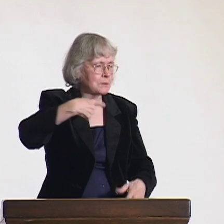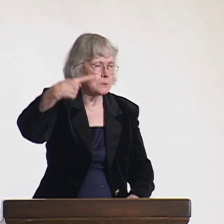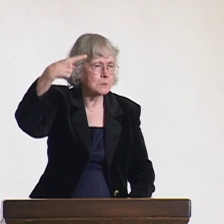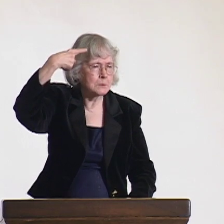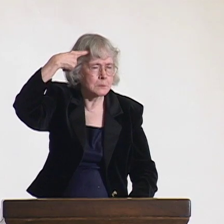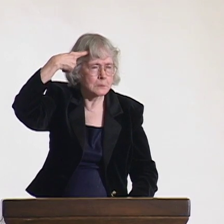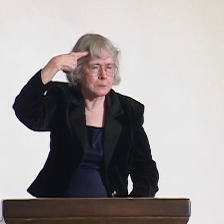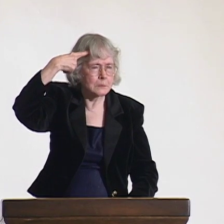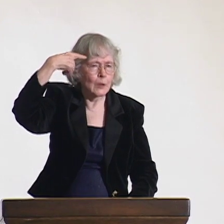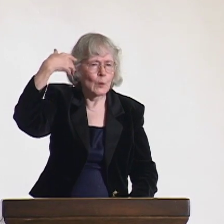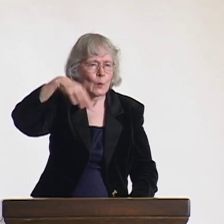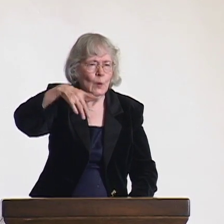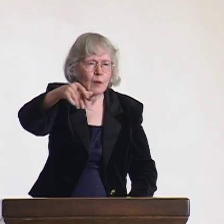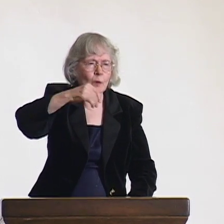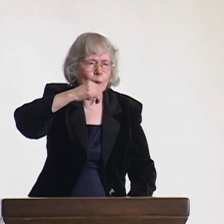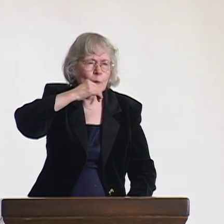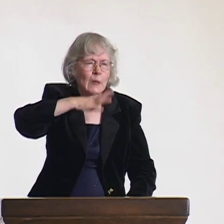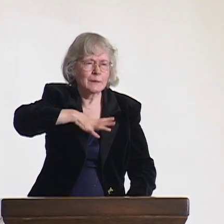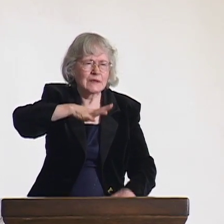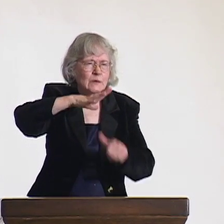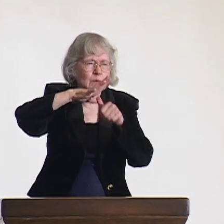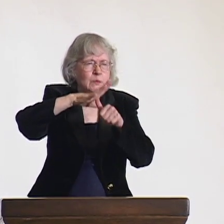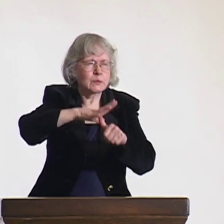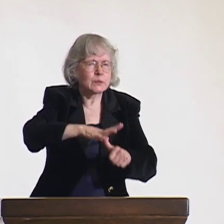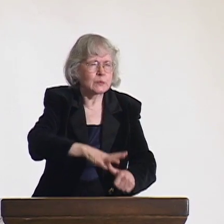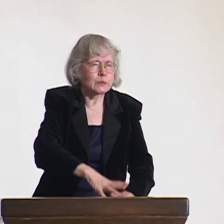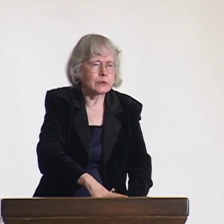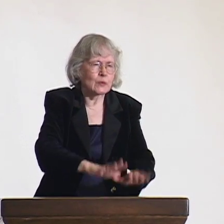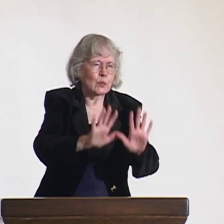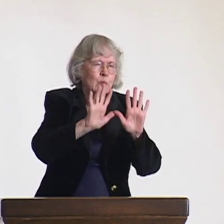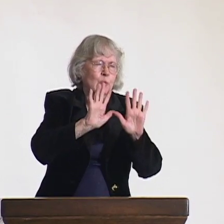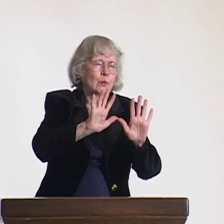I imagined that women were very repressed in Iran.